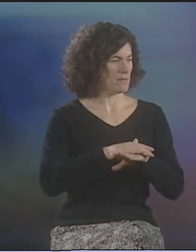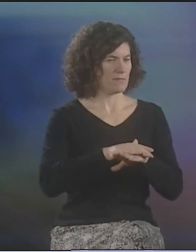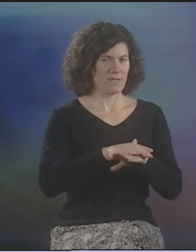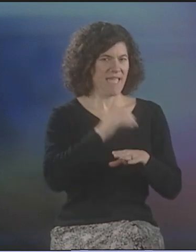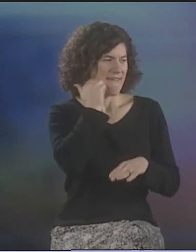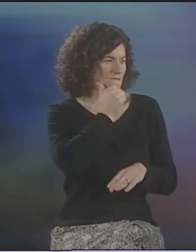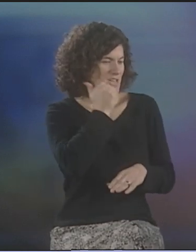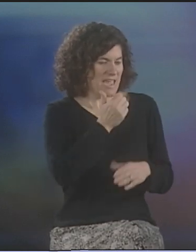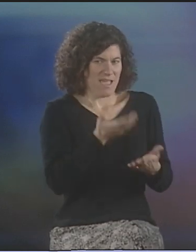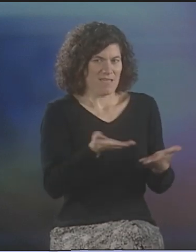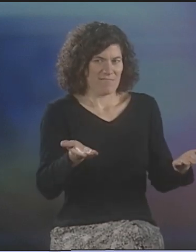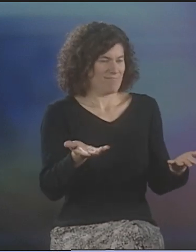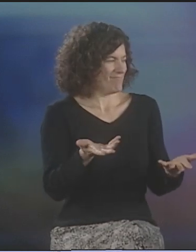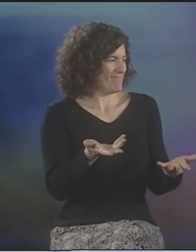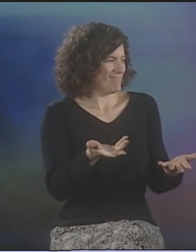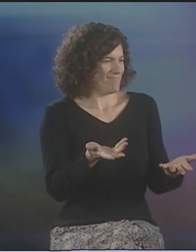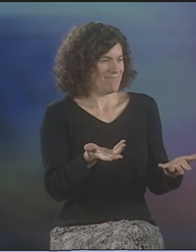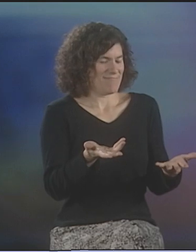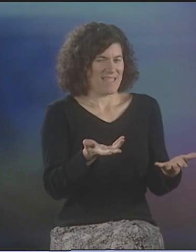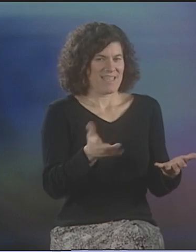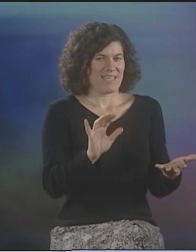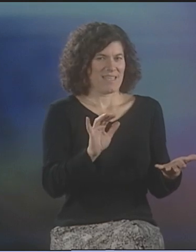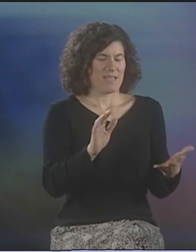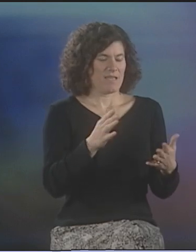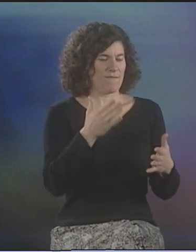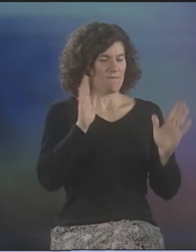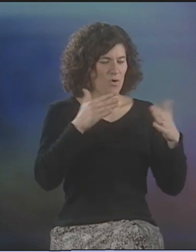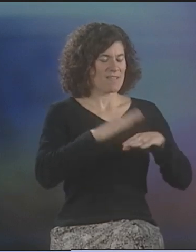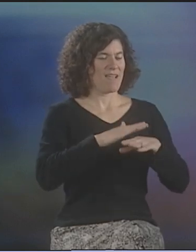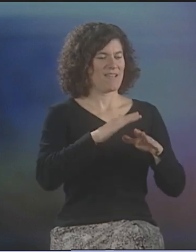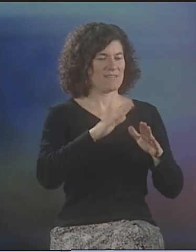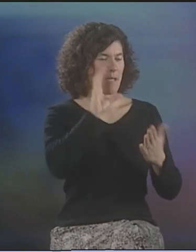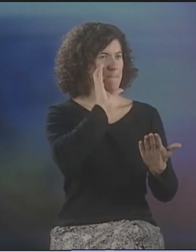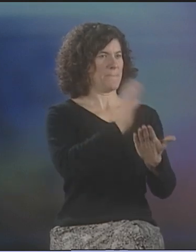HE'LL BE LOOKING AT EVERYDAY, SORT OF PROSAIC THINGS